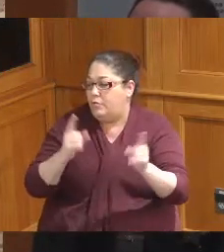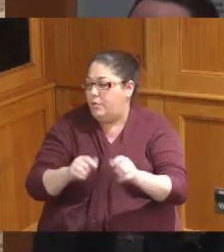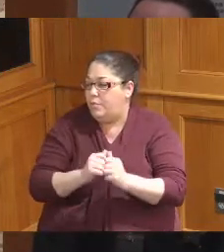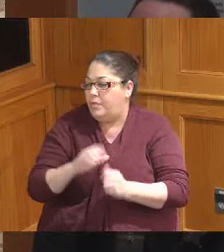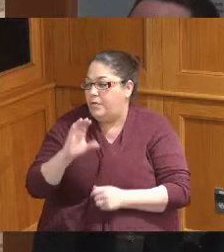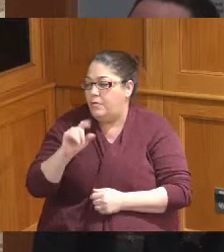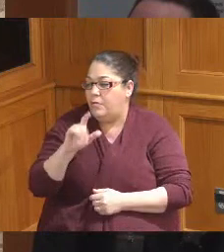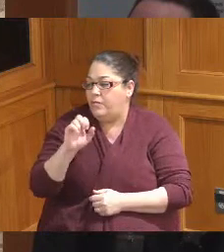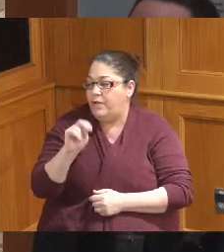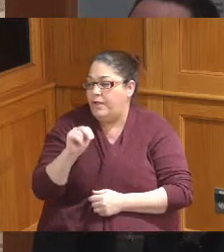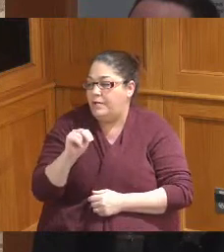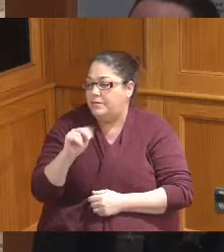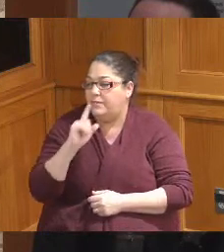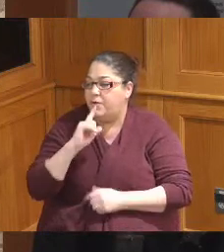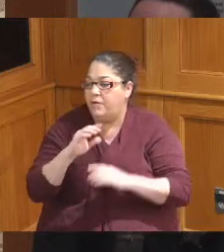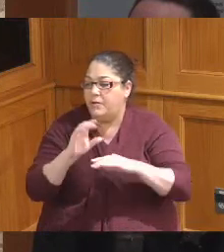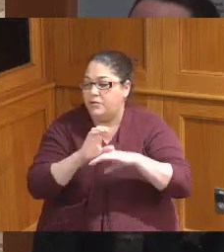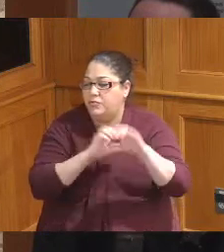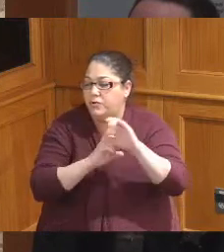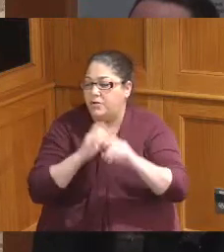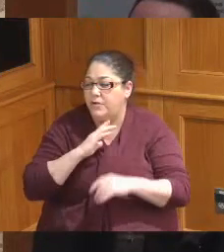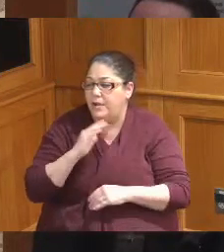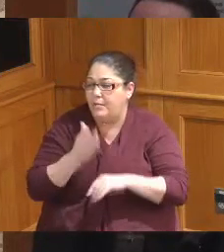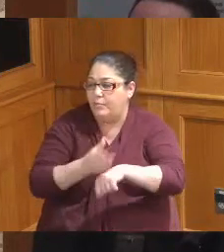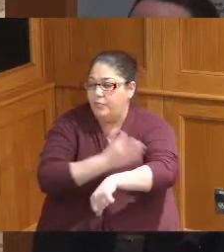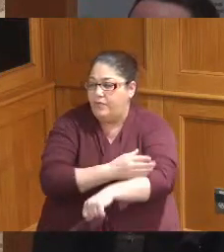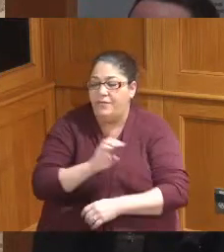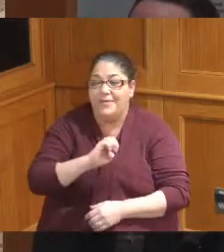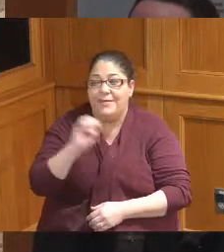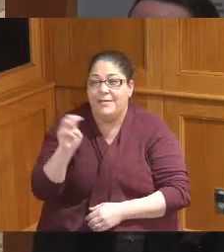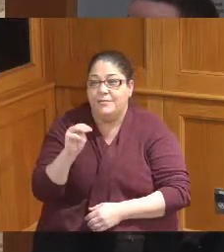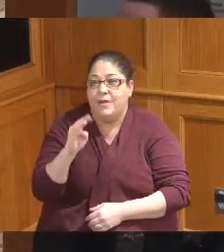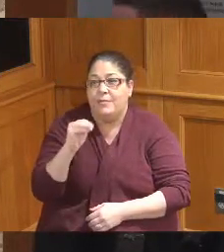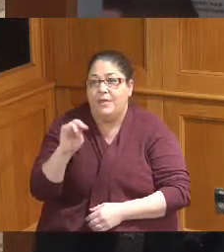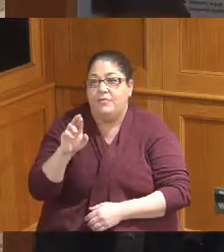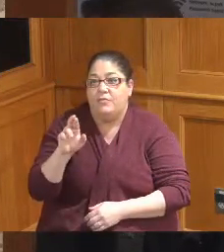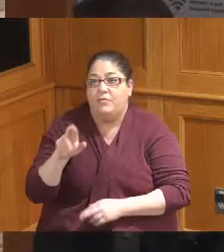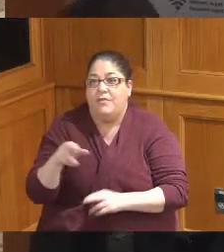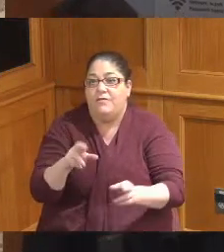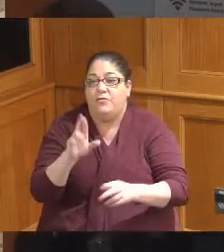the construction of improvements to East Miami River Road it's approximately halfway between